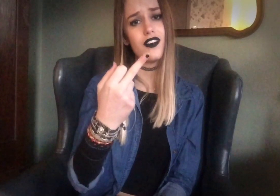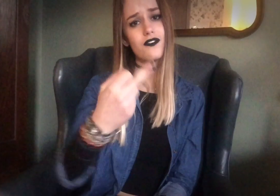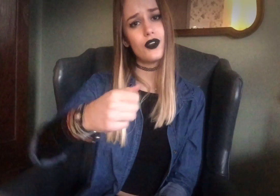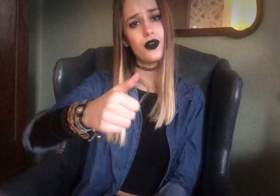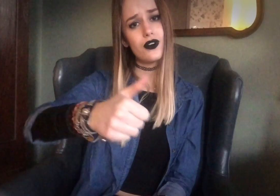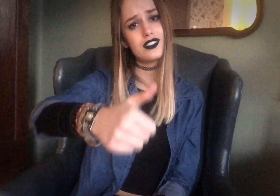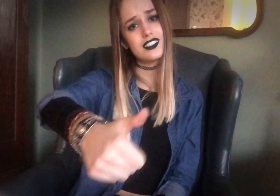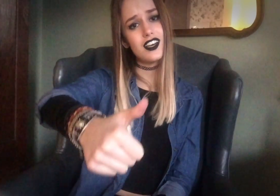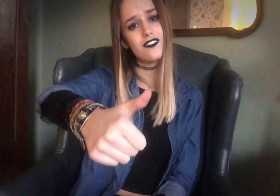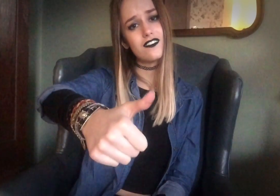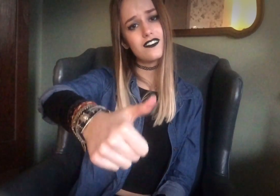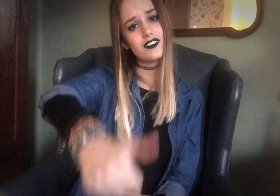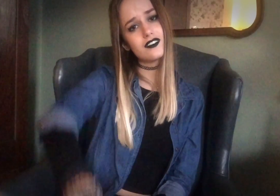I love you Libbey!